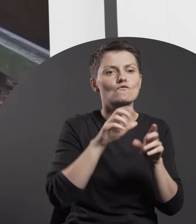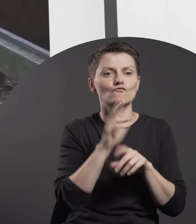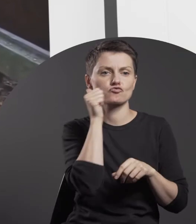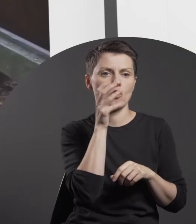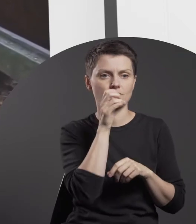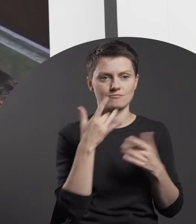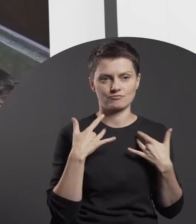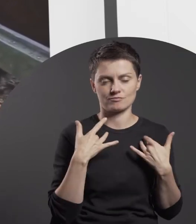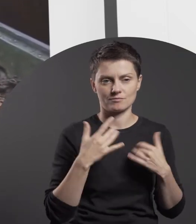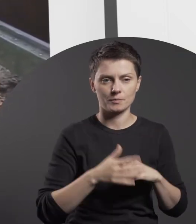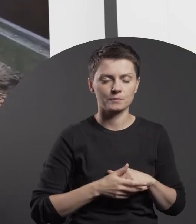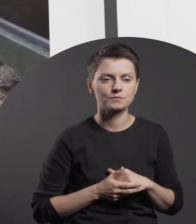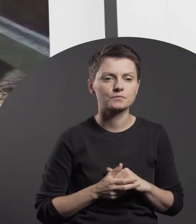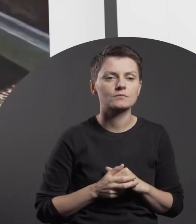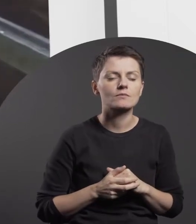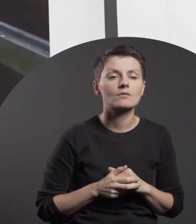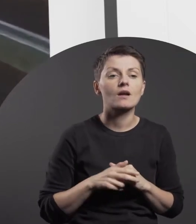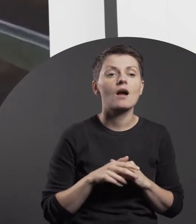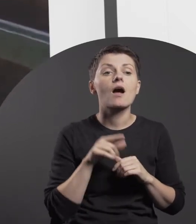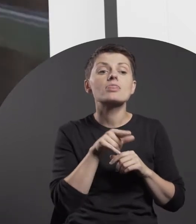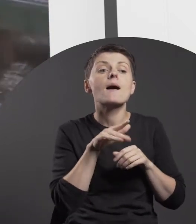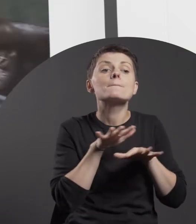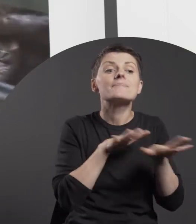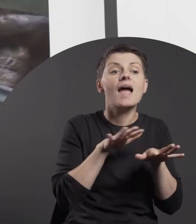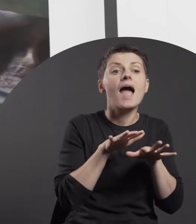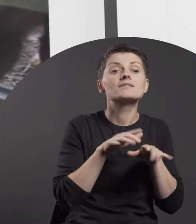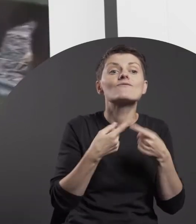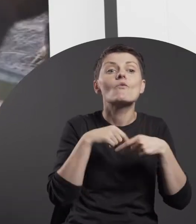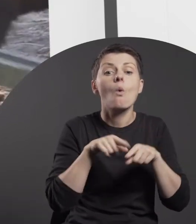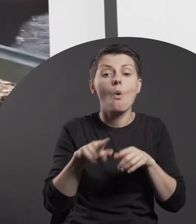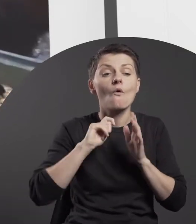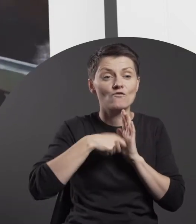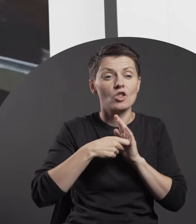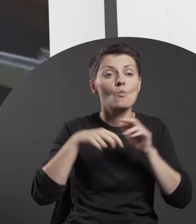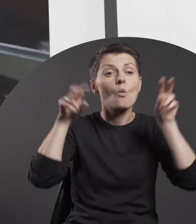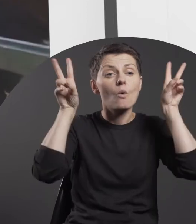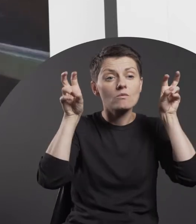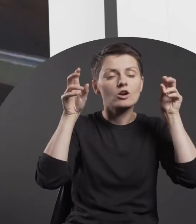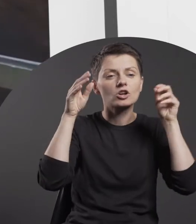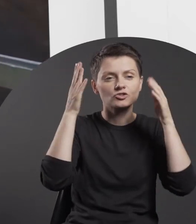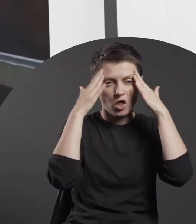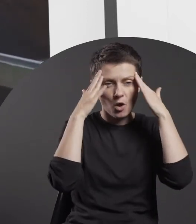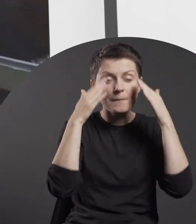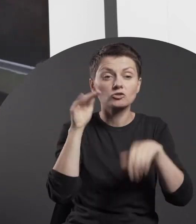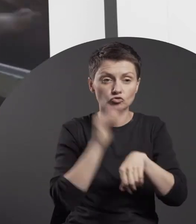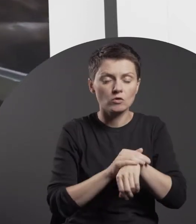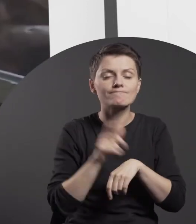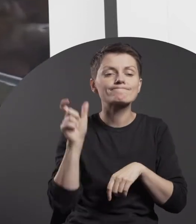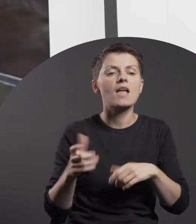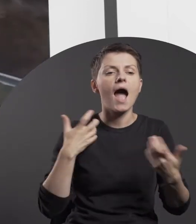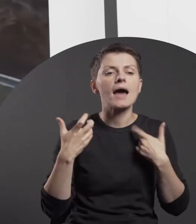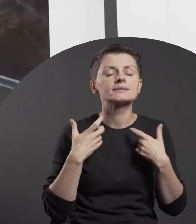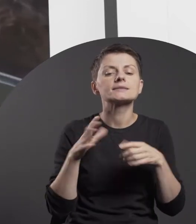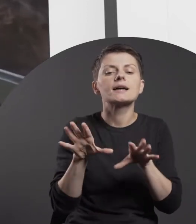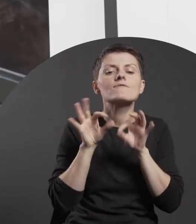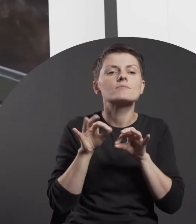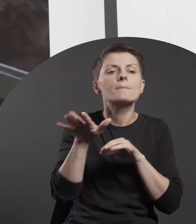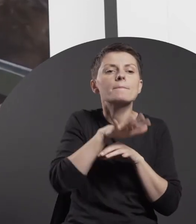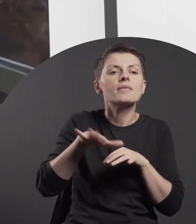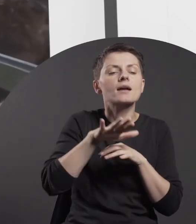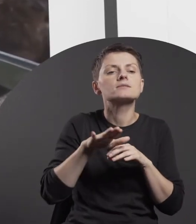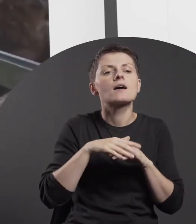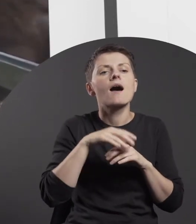Bodzianowski on purpose selected the Białystok Zoo as location of his film.